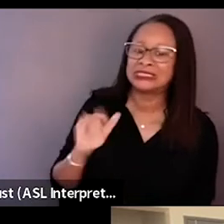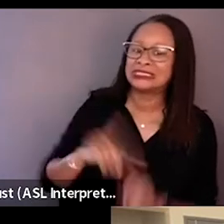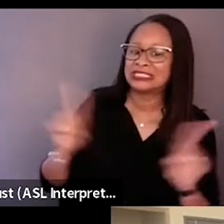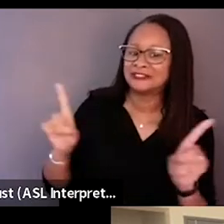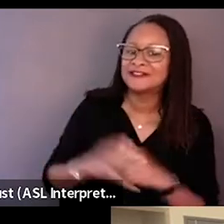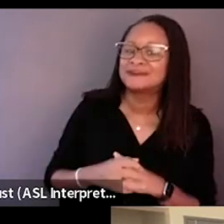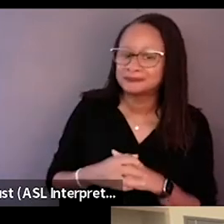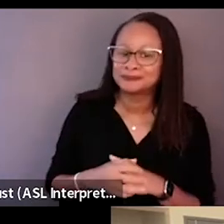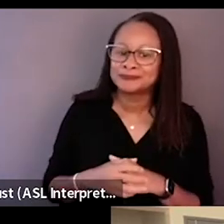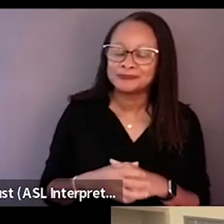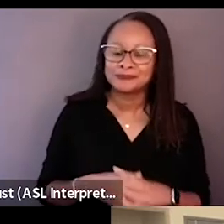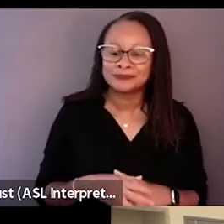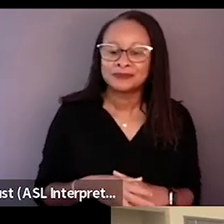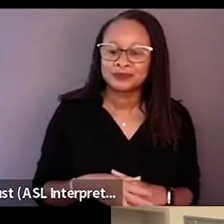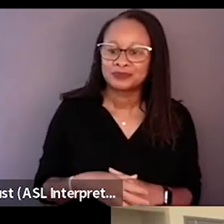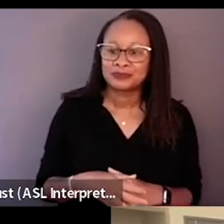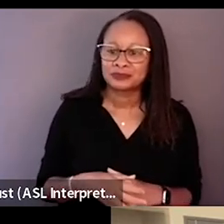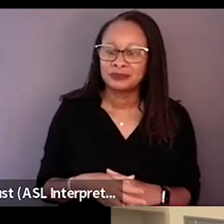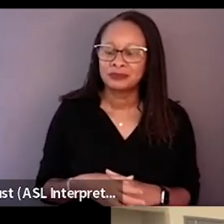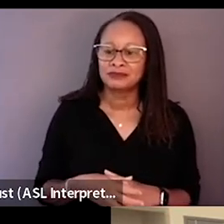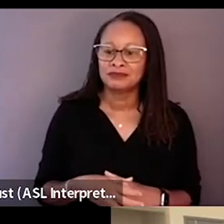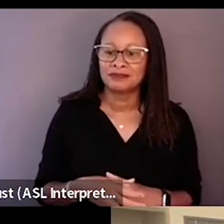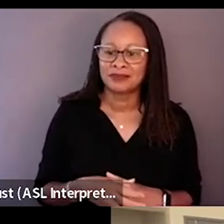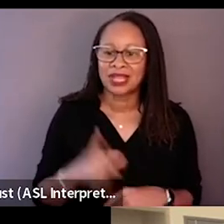Because I think I can't speak that for anybody,